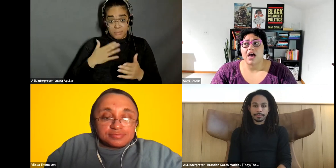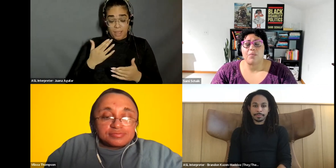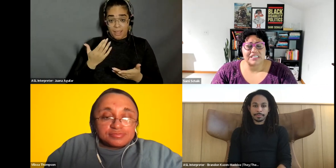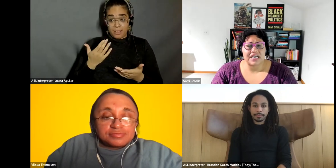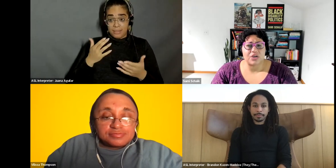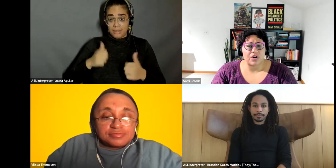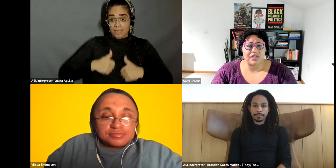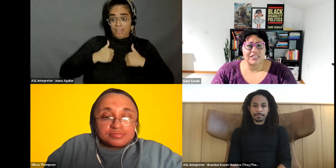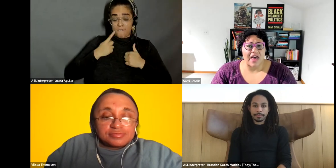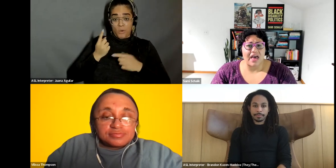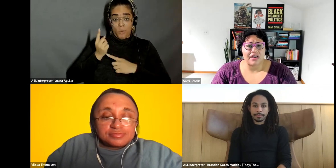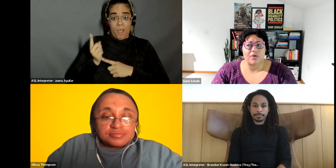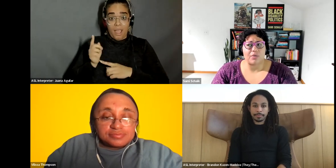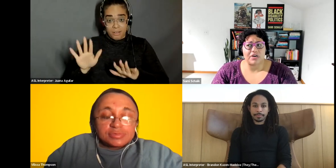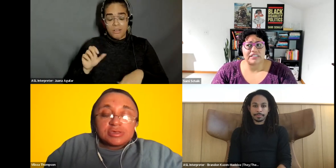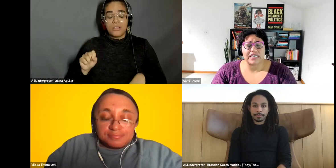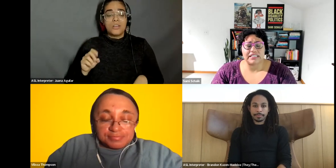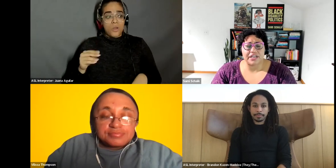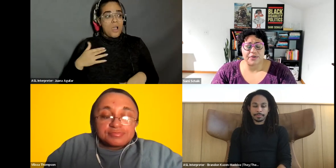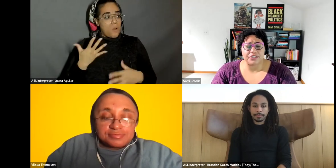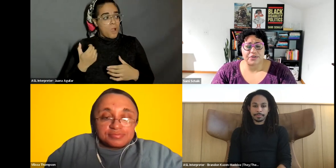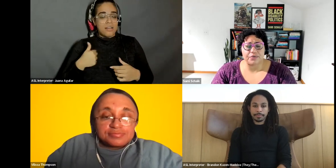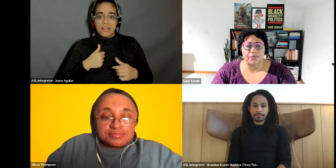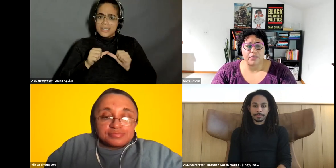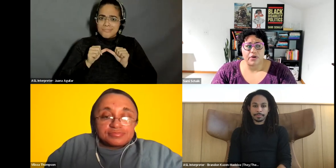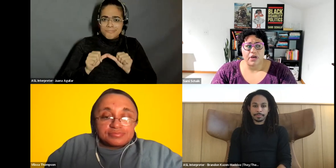Sami Schalk: I want to see us Hold on to that, you know. I want us to continue to